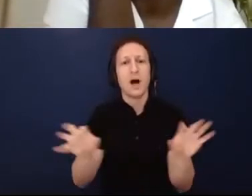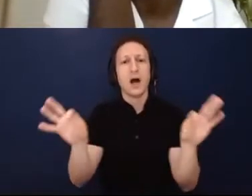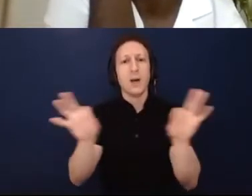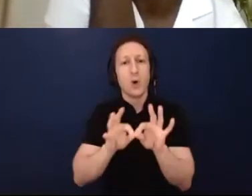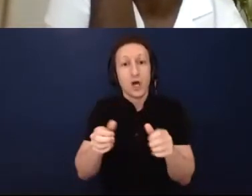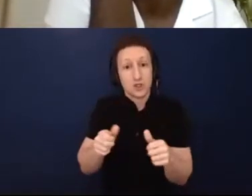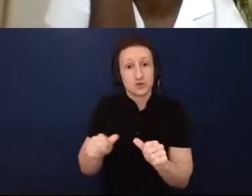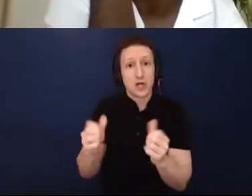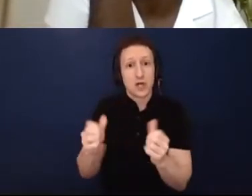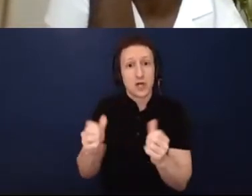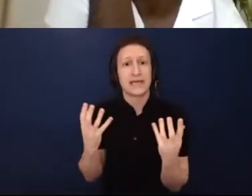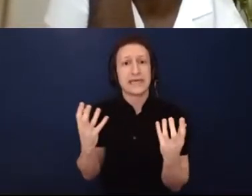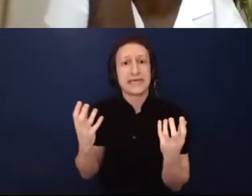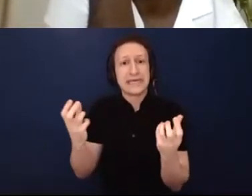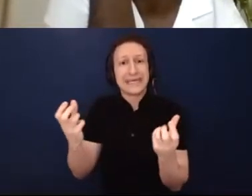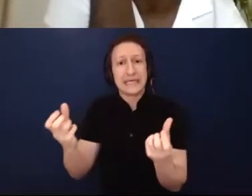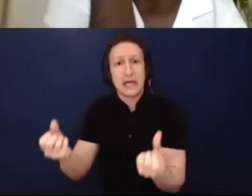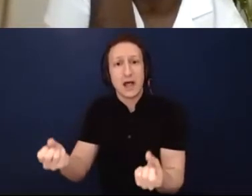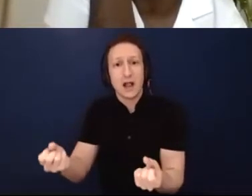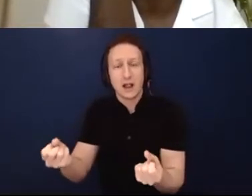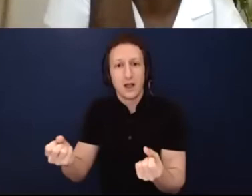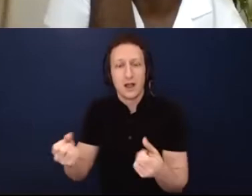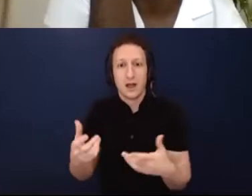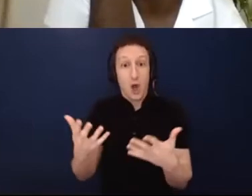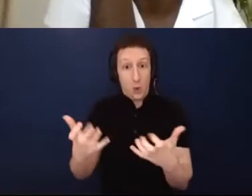something until it's been torn down. Right now is the moment of tearing down.